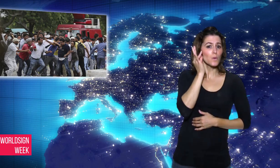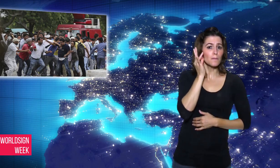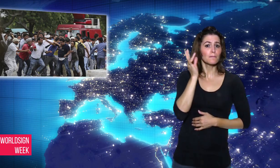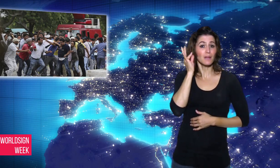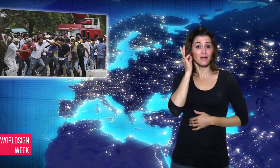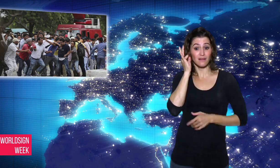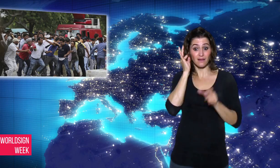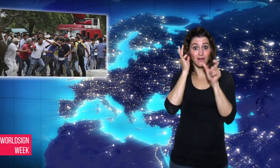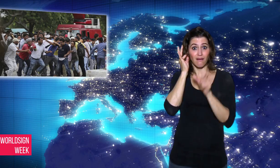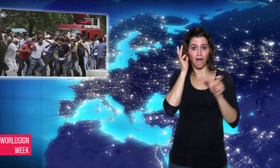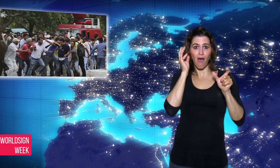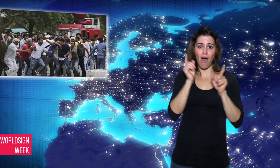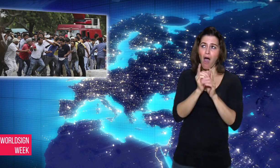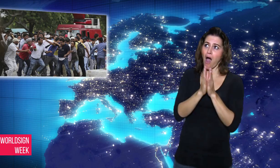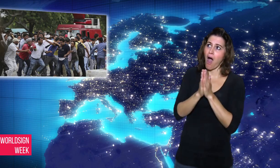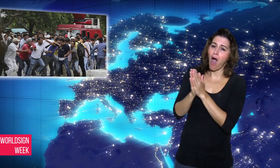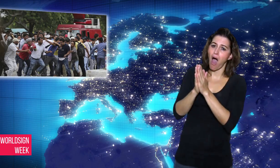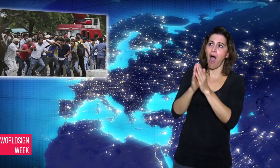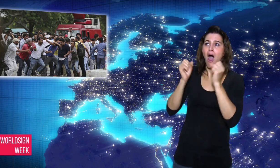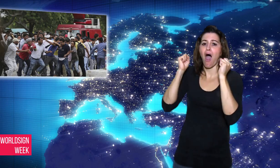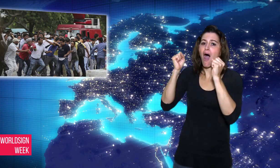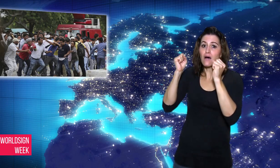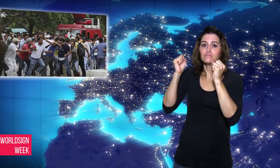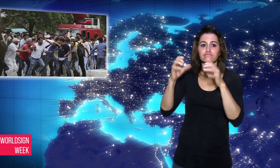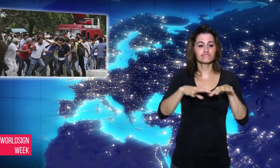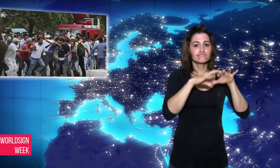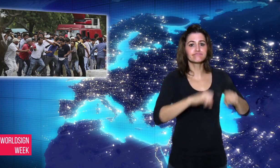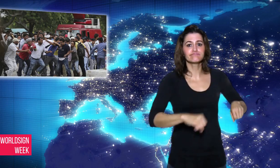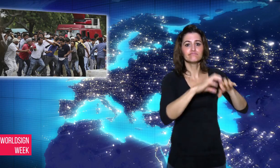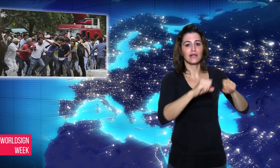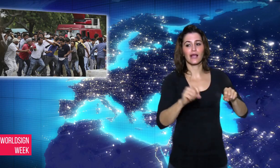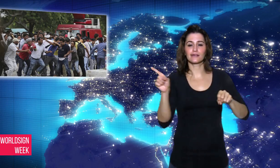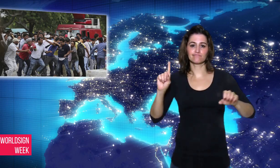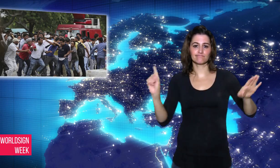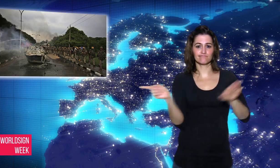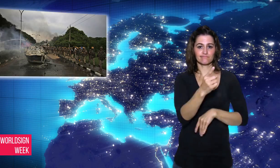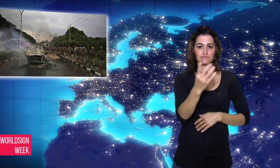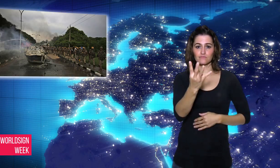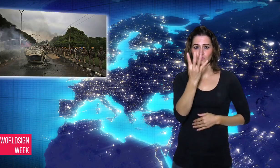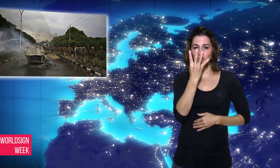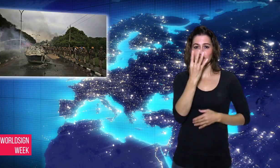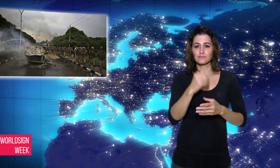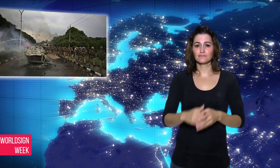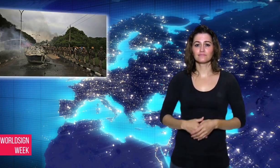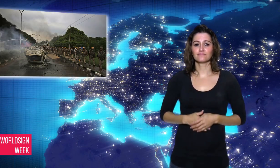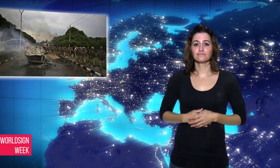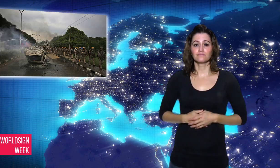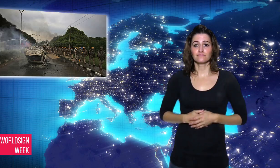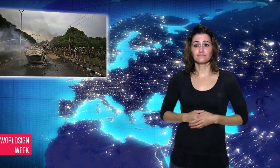Singh is also a music producer, singer